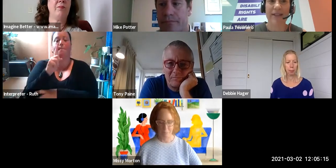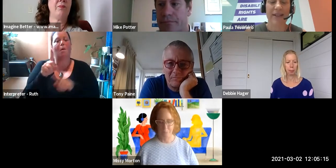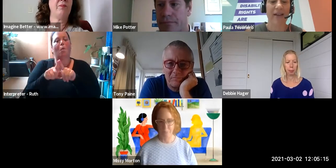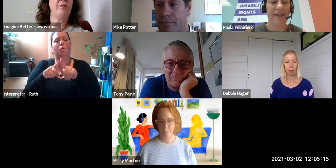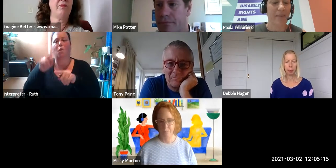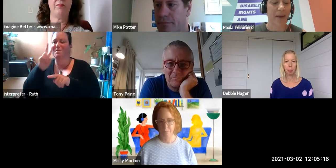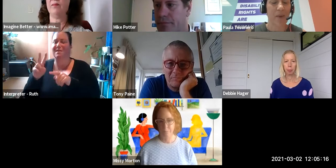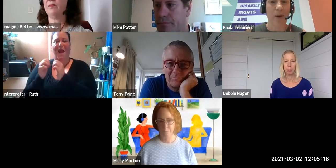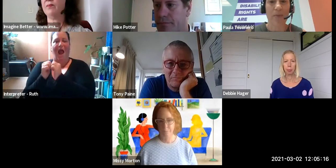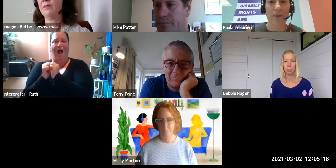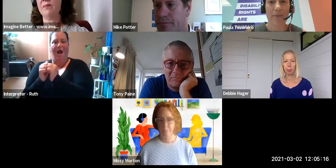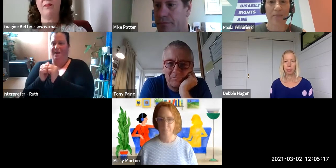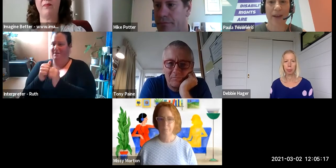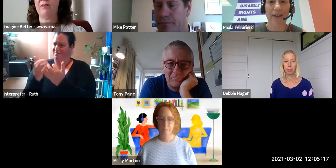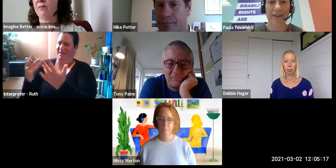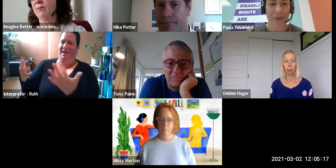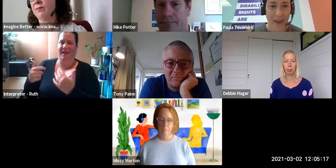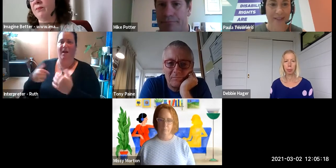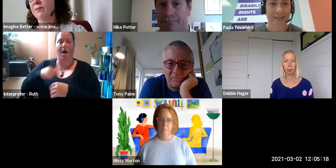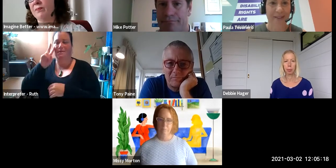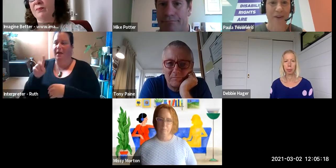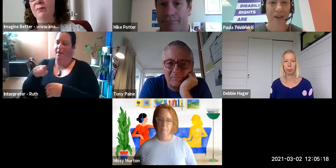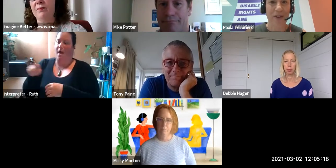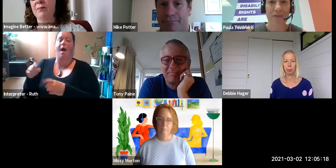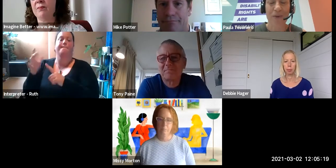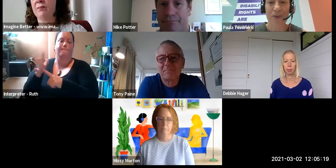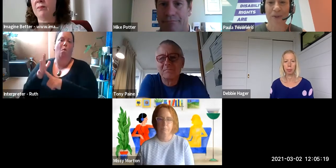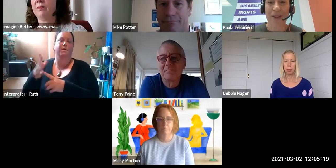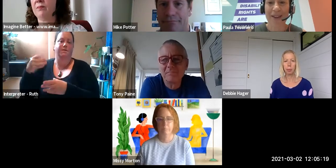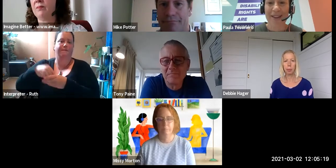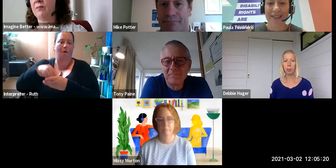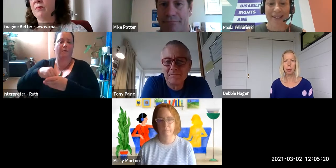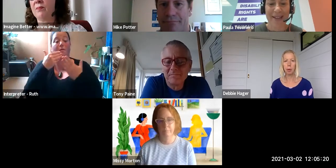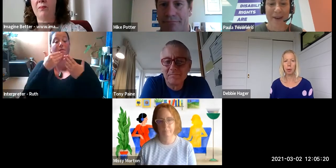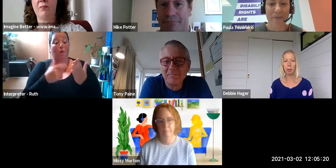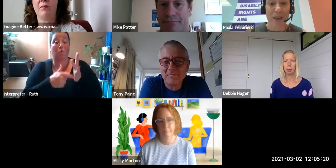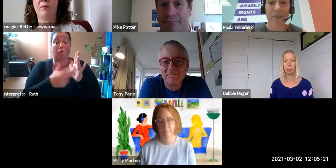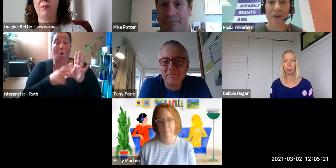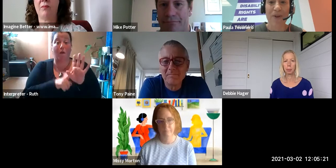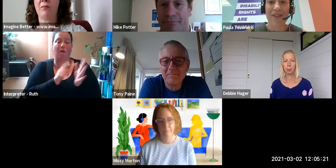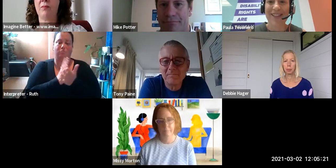great allies can be to our important mahi so thanks Tony - I'm looking forward to this really important conversation.